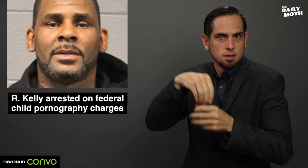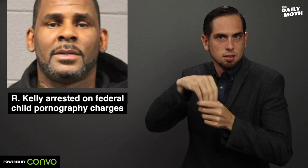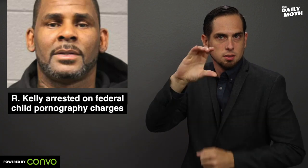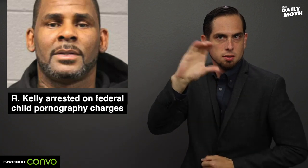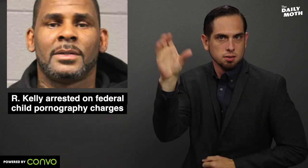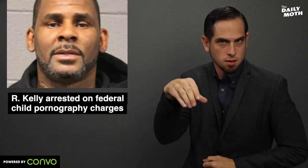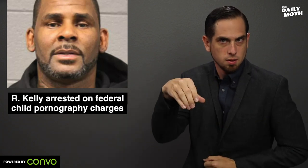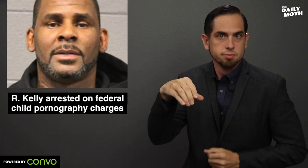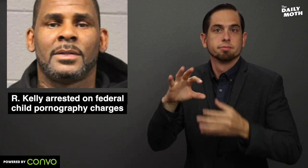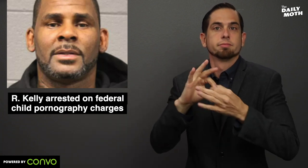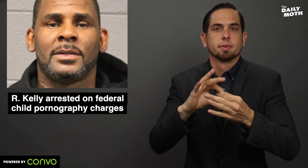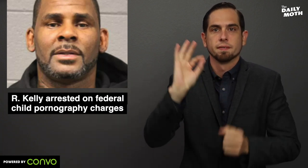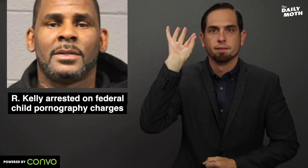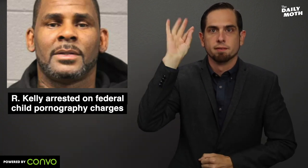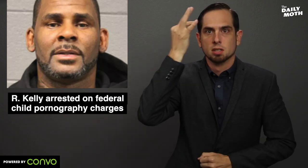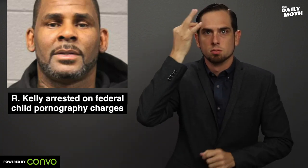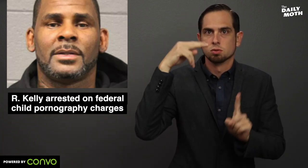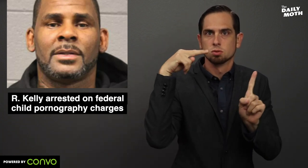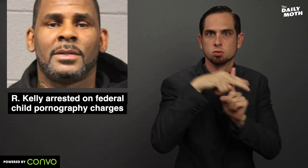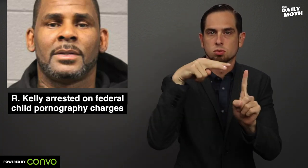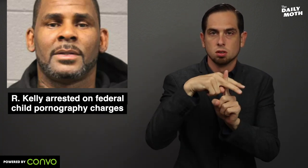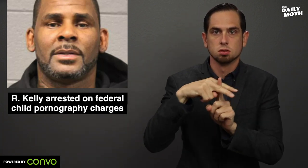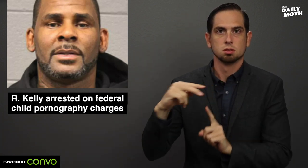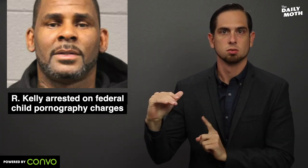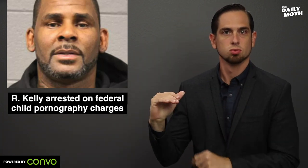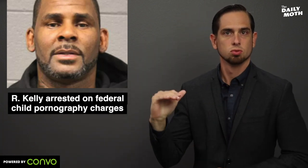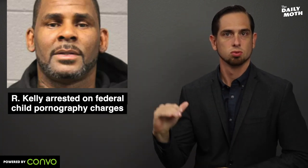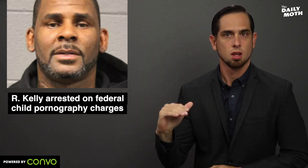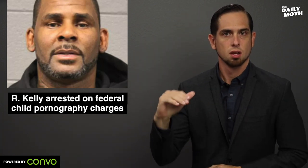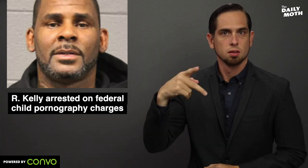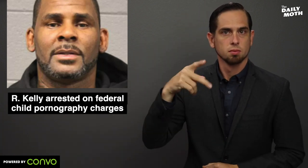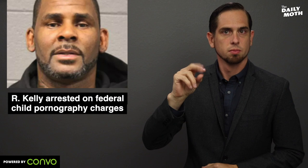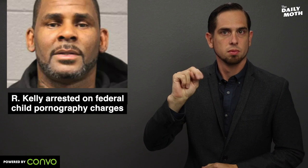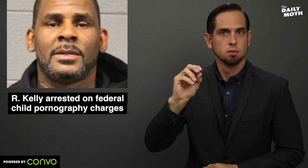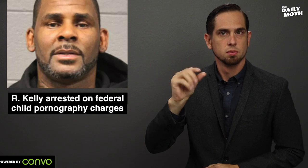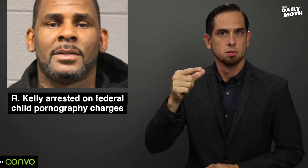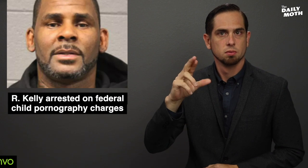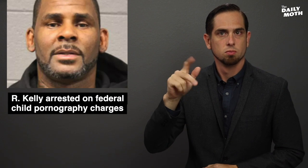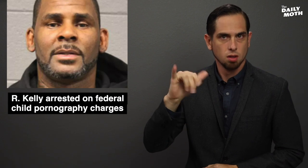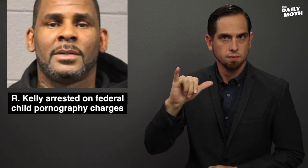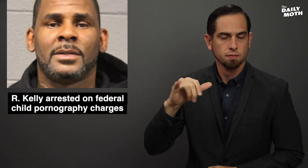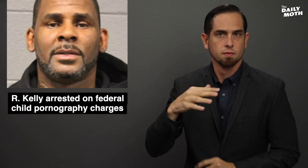in Chicago on federal charges of child pornography,